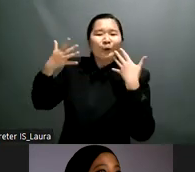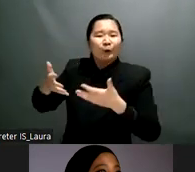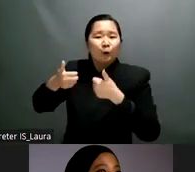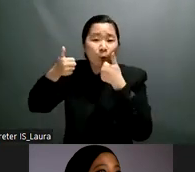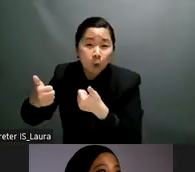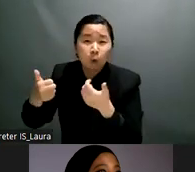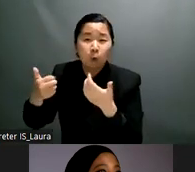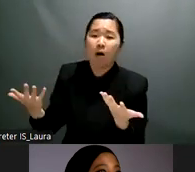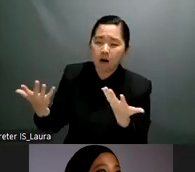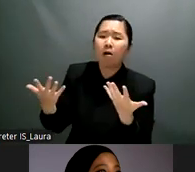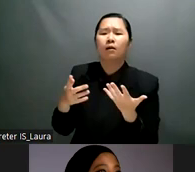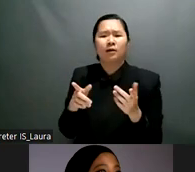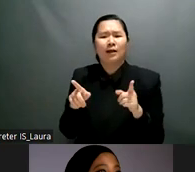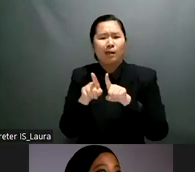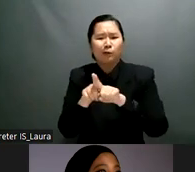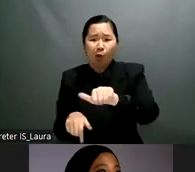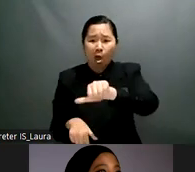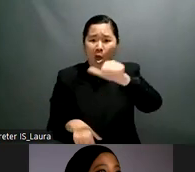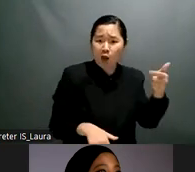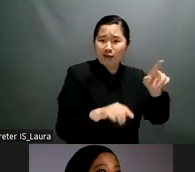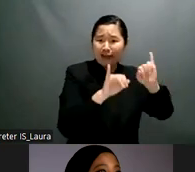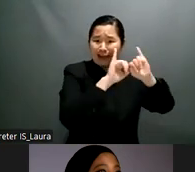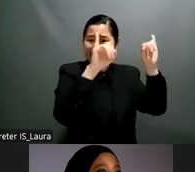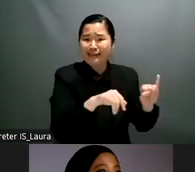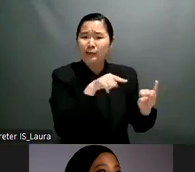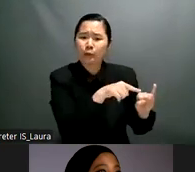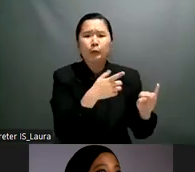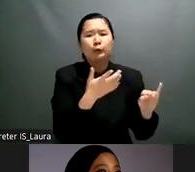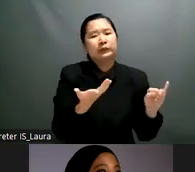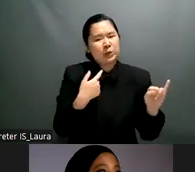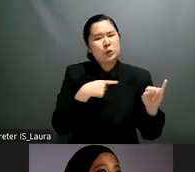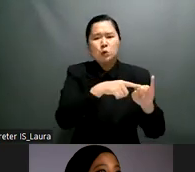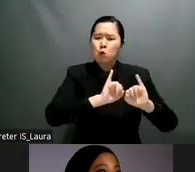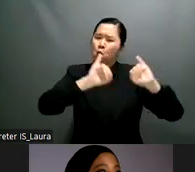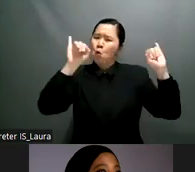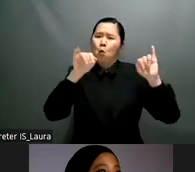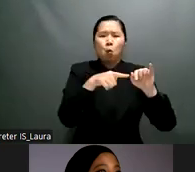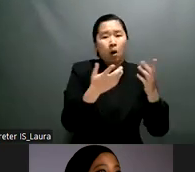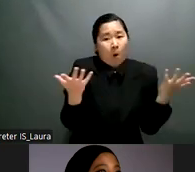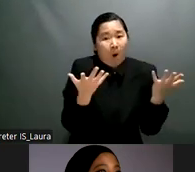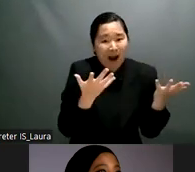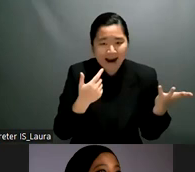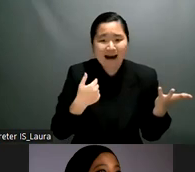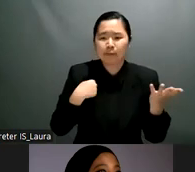and should should really have a legal impact and force the member states to implement